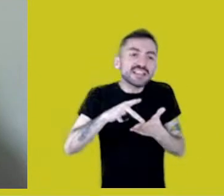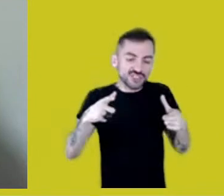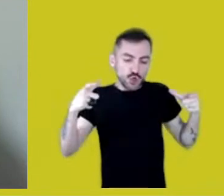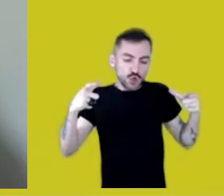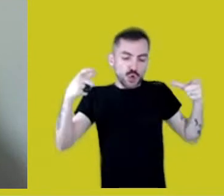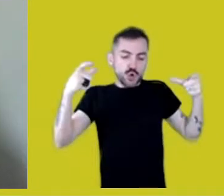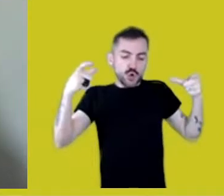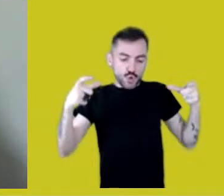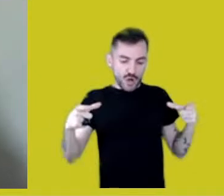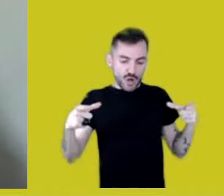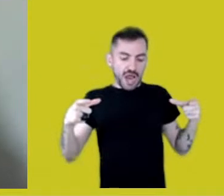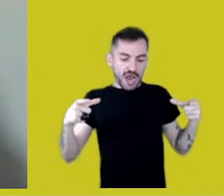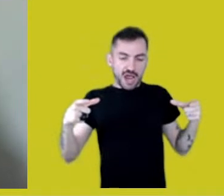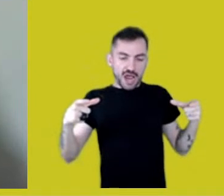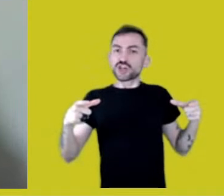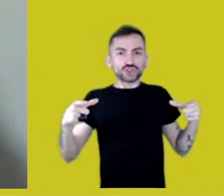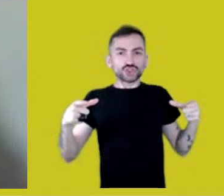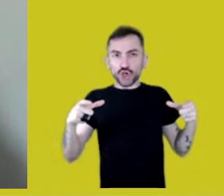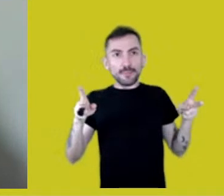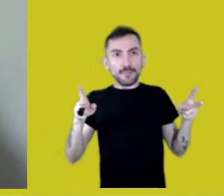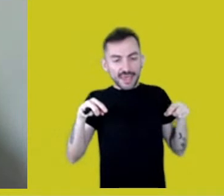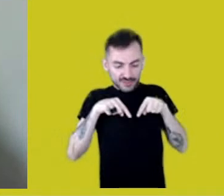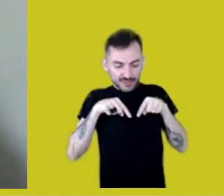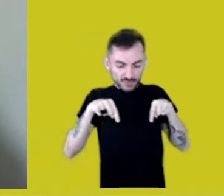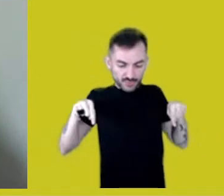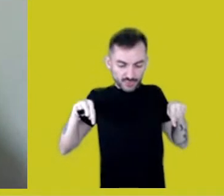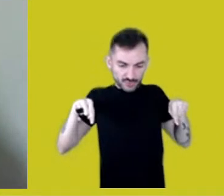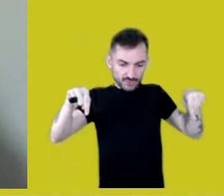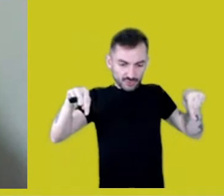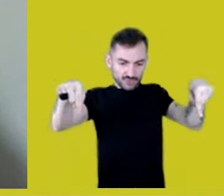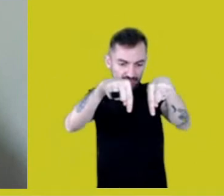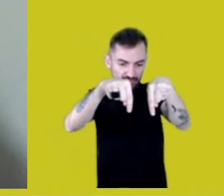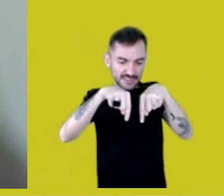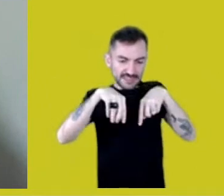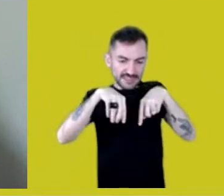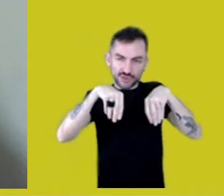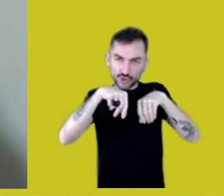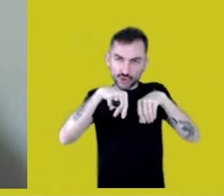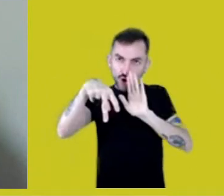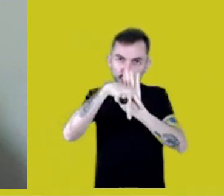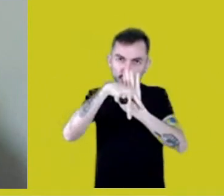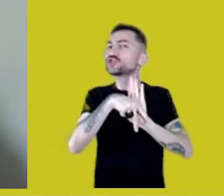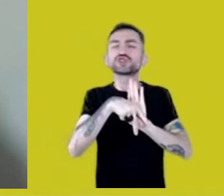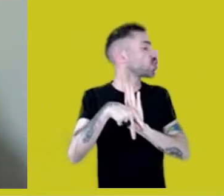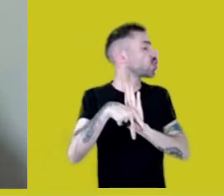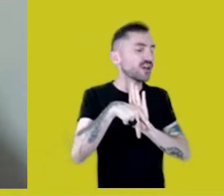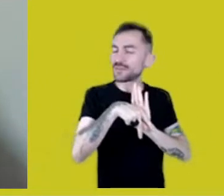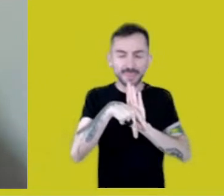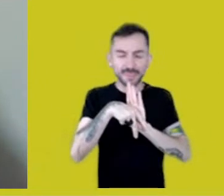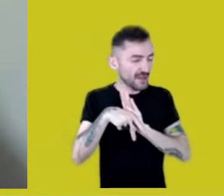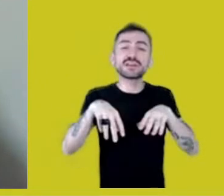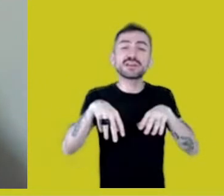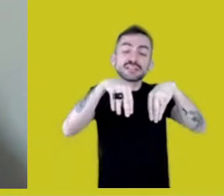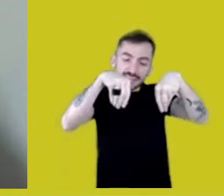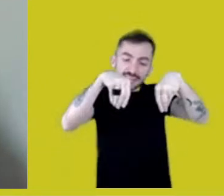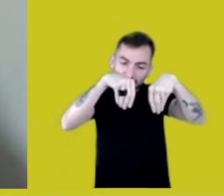in a mere physical topography, but it extends and mixes up